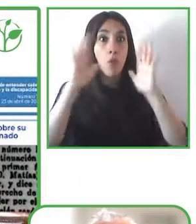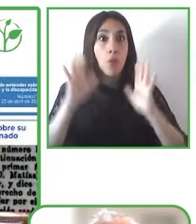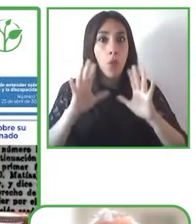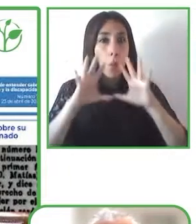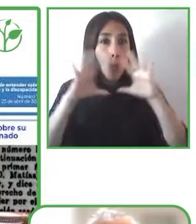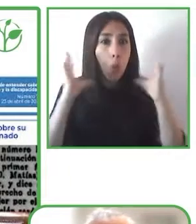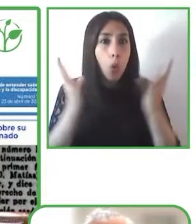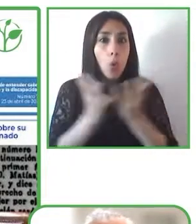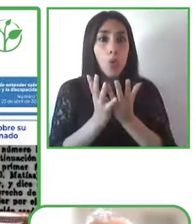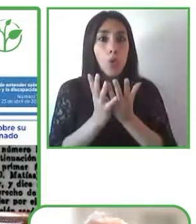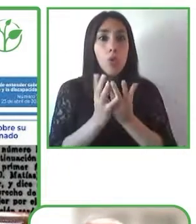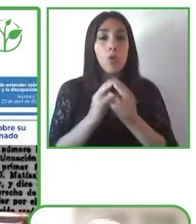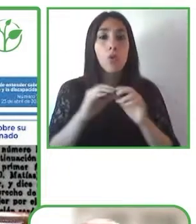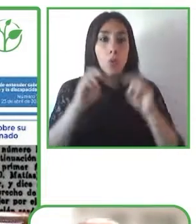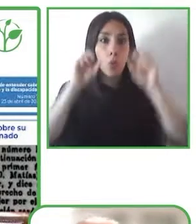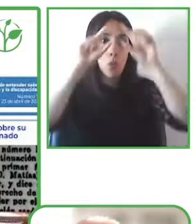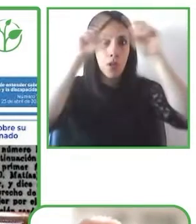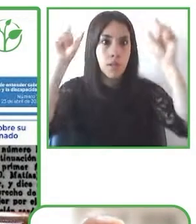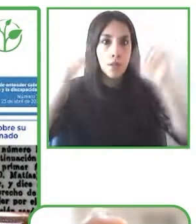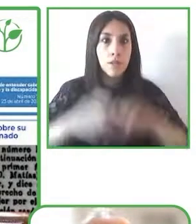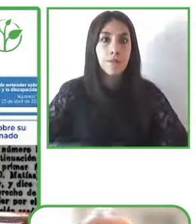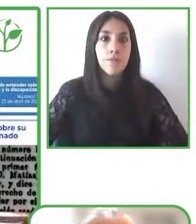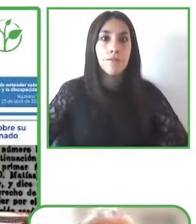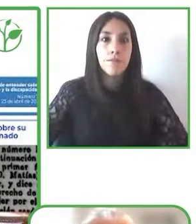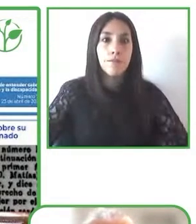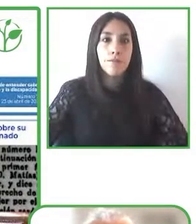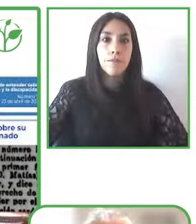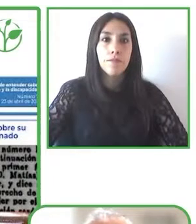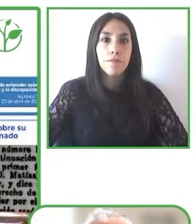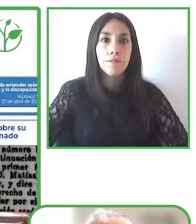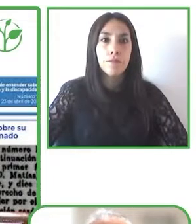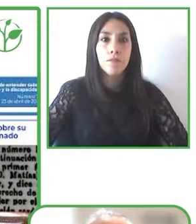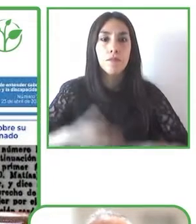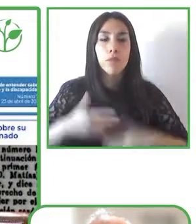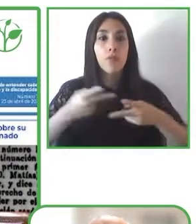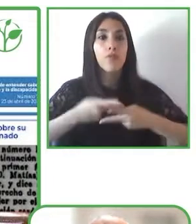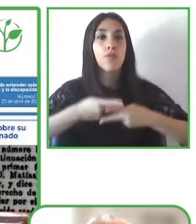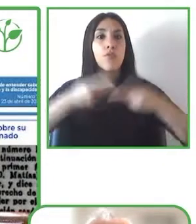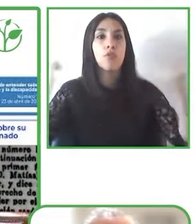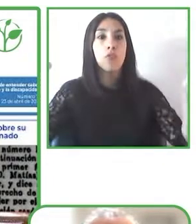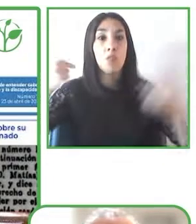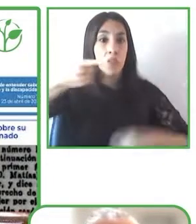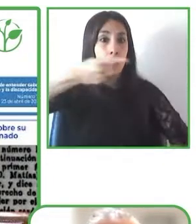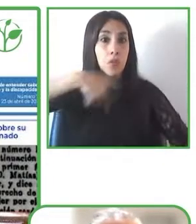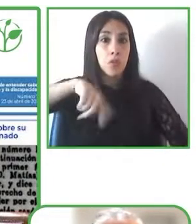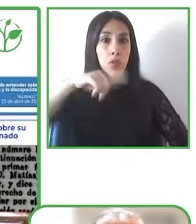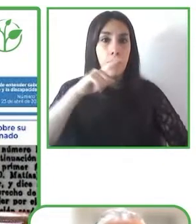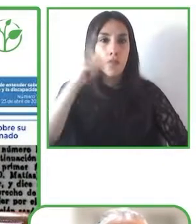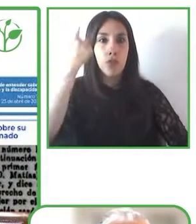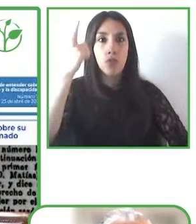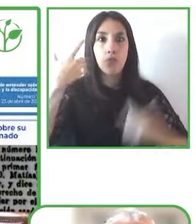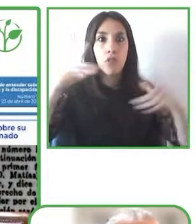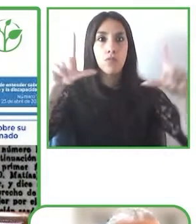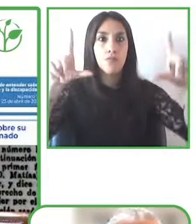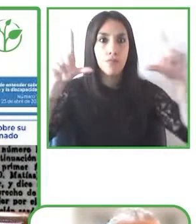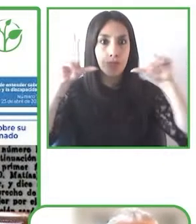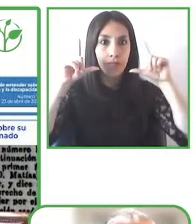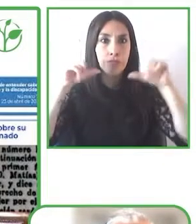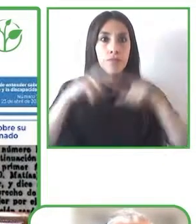of Planeta Fácil every day we adapt the news from the main media in a format of easy reading